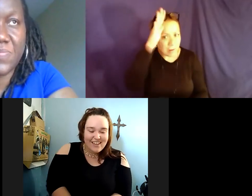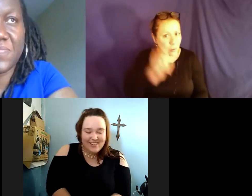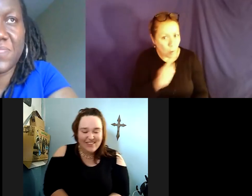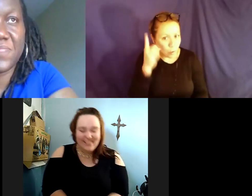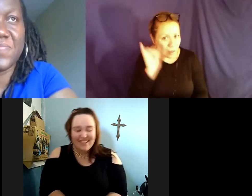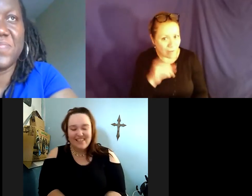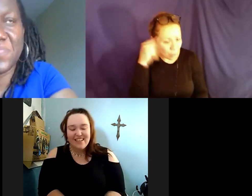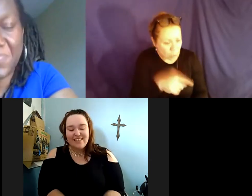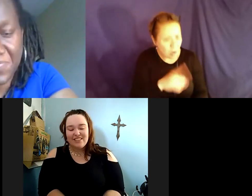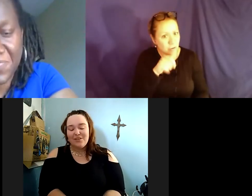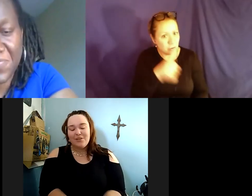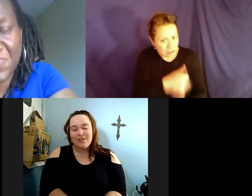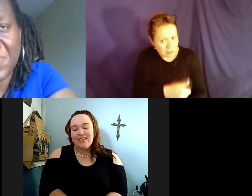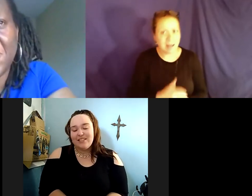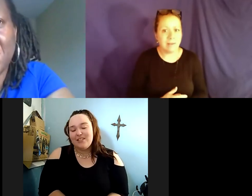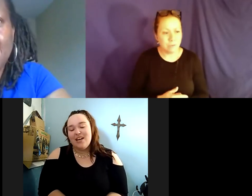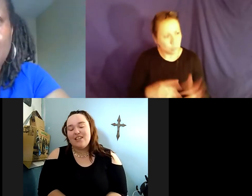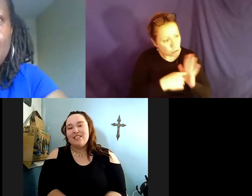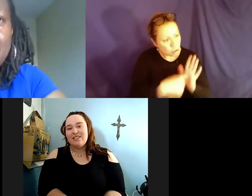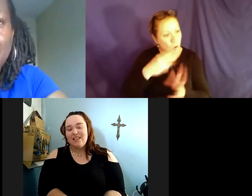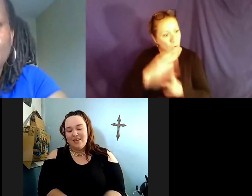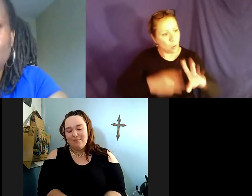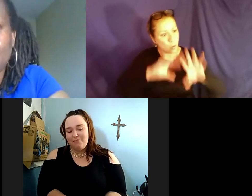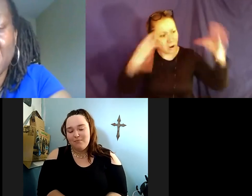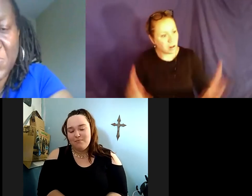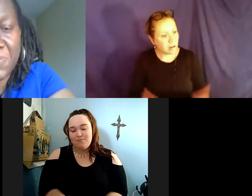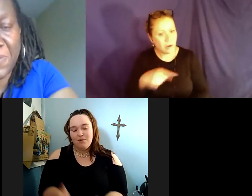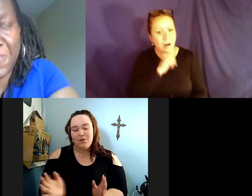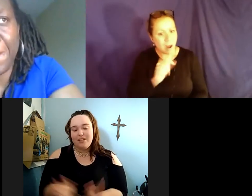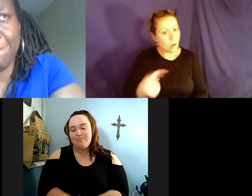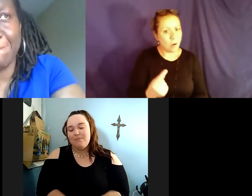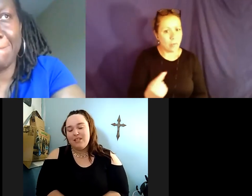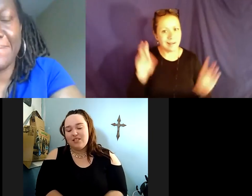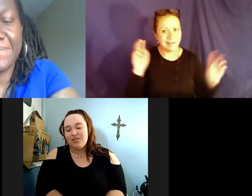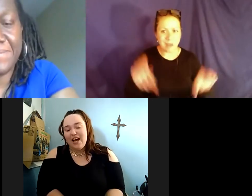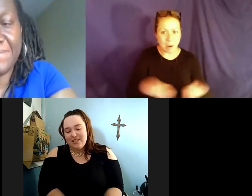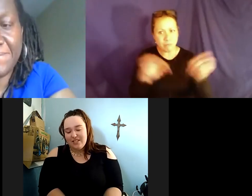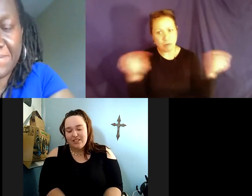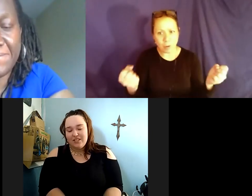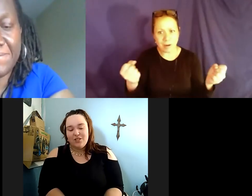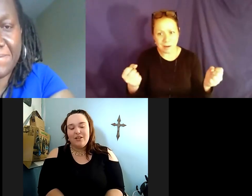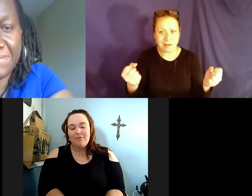allowed have to advocate for yourself since I know your parents won't